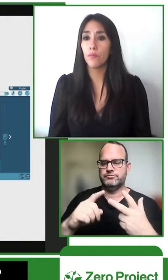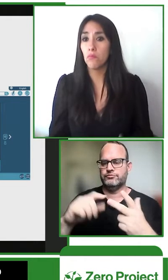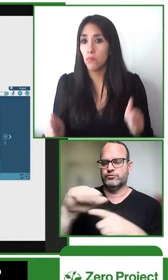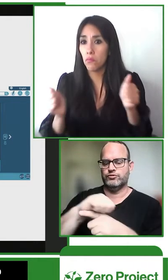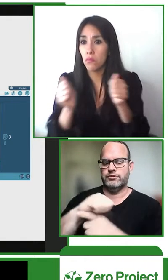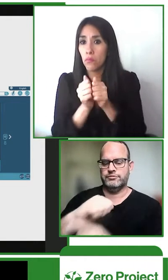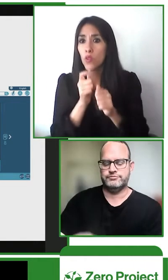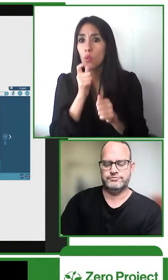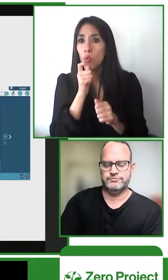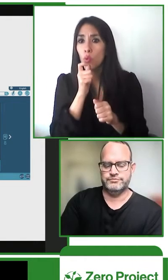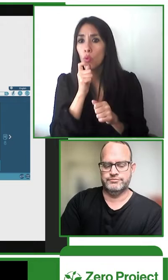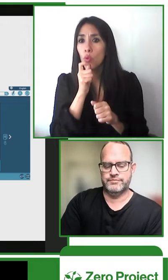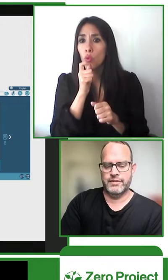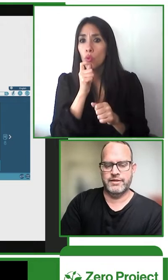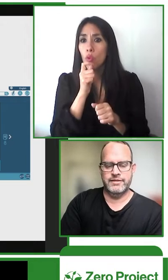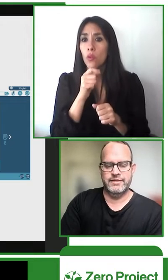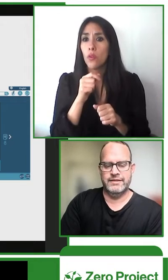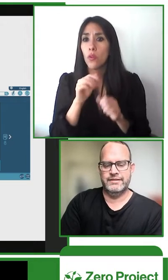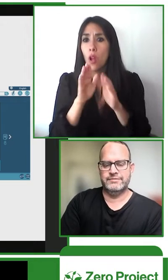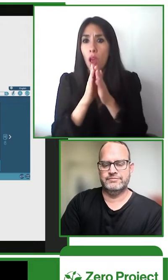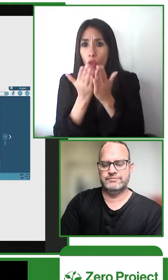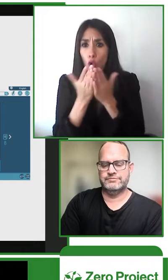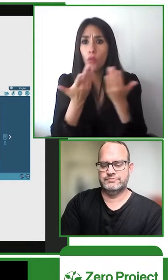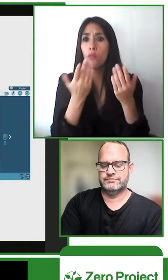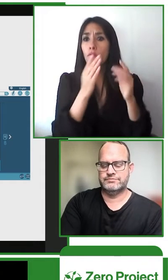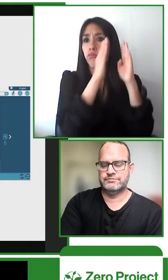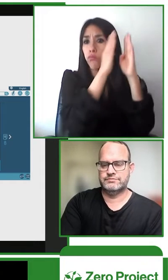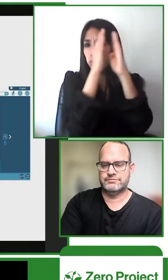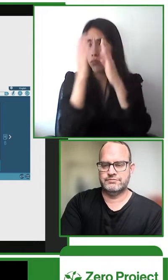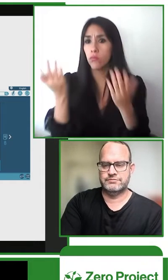and it is web-based and the training is in order to create stories